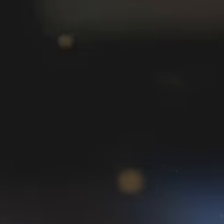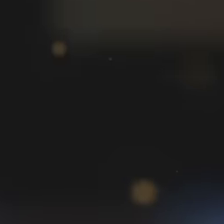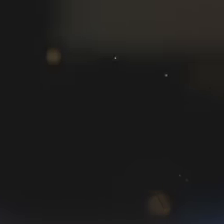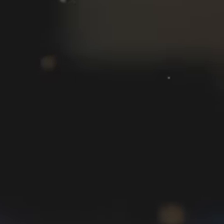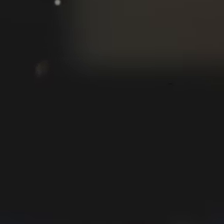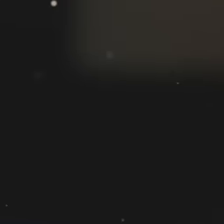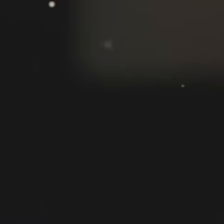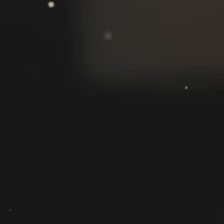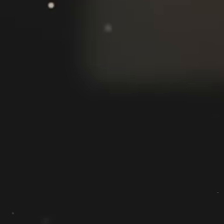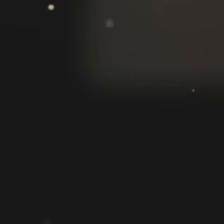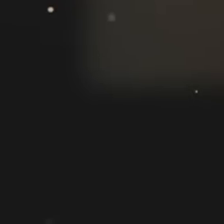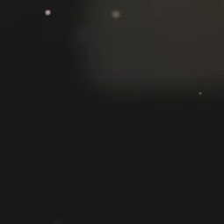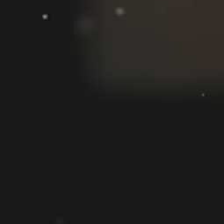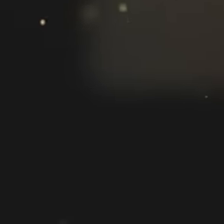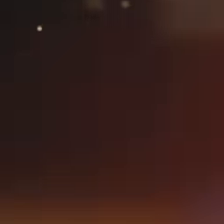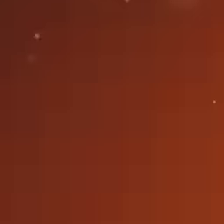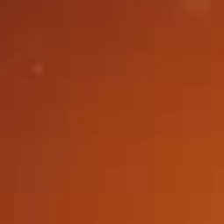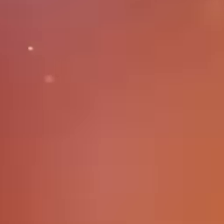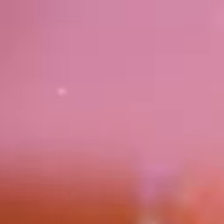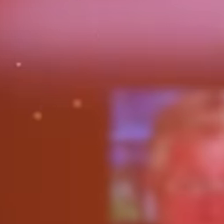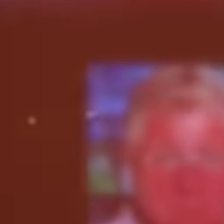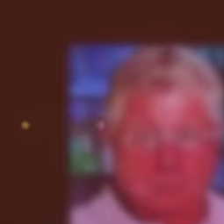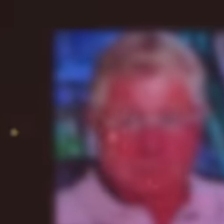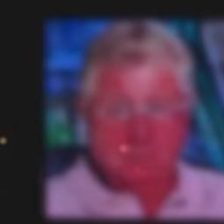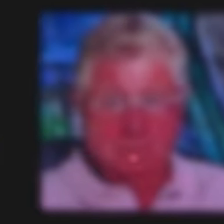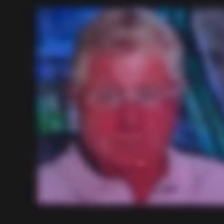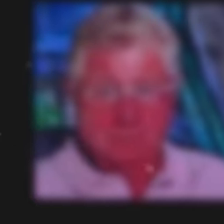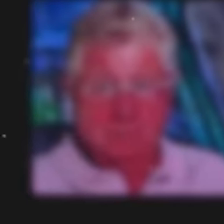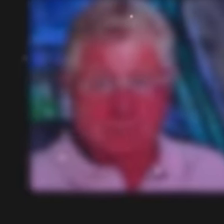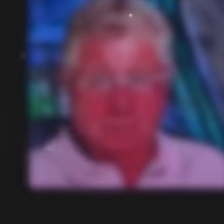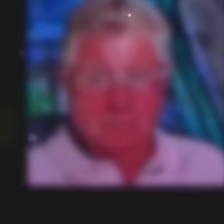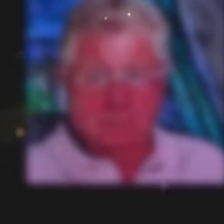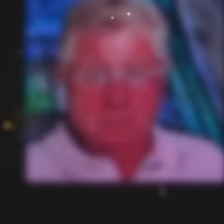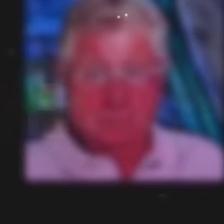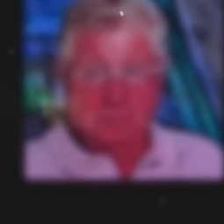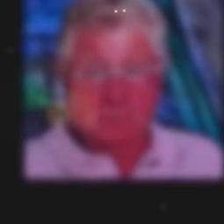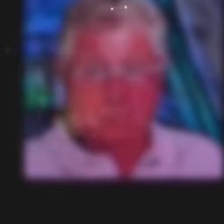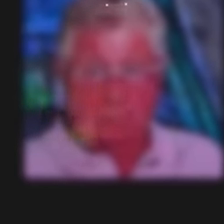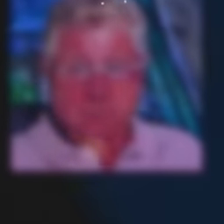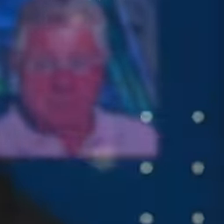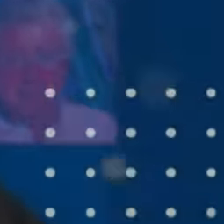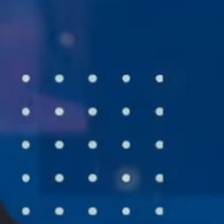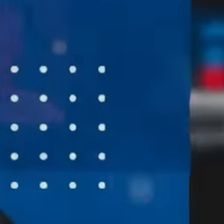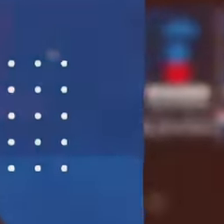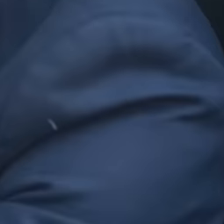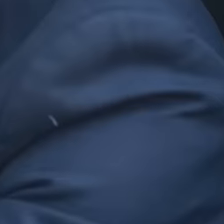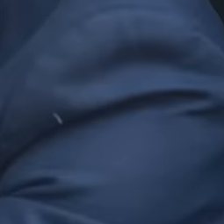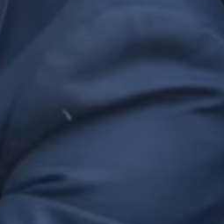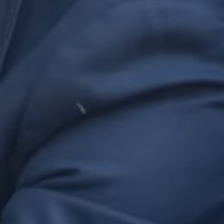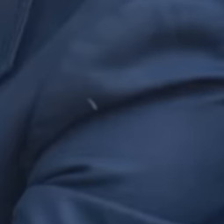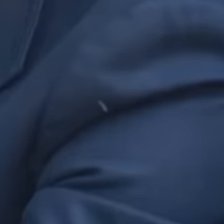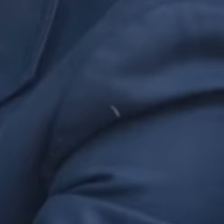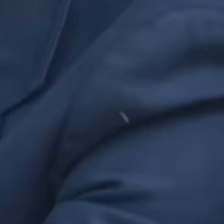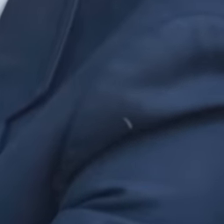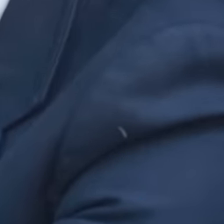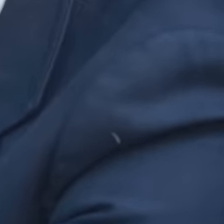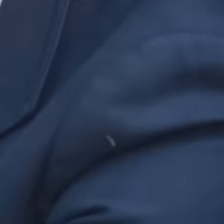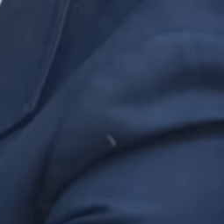believe that Dr. Claudia Sha will be the new president of Mexico and the days go by and they continue